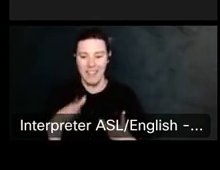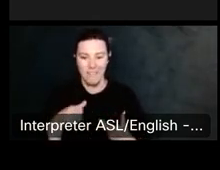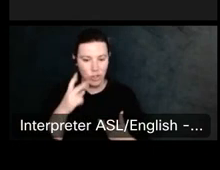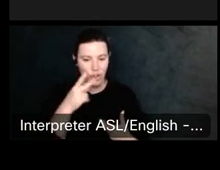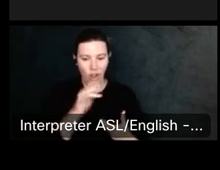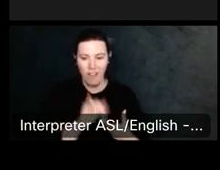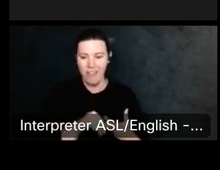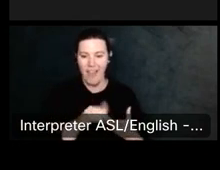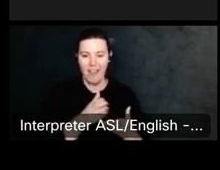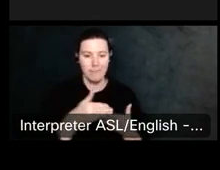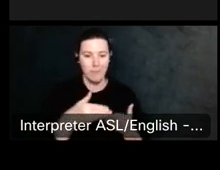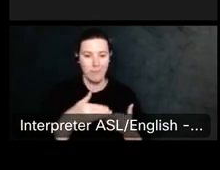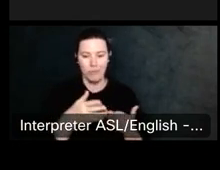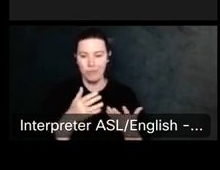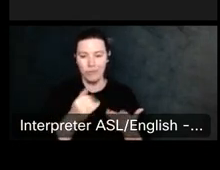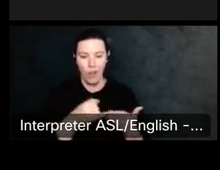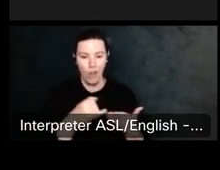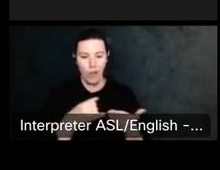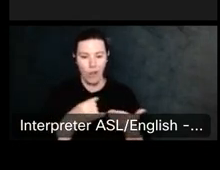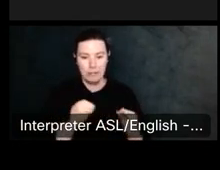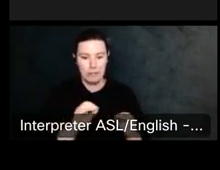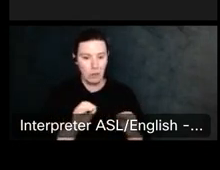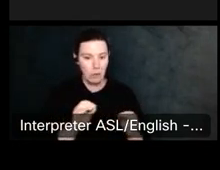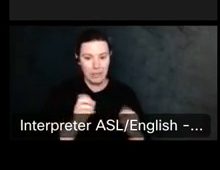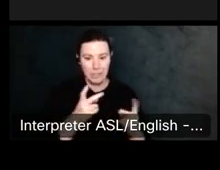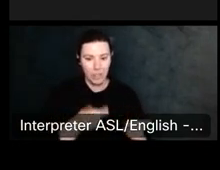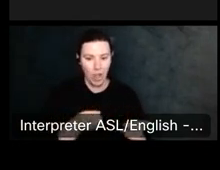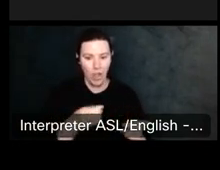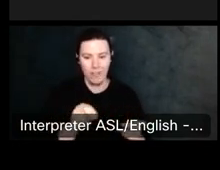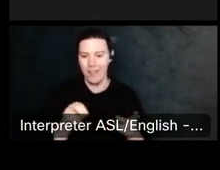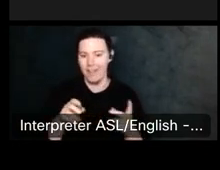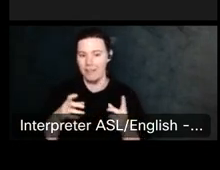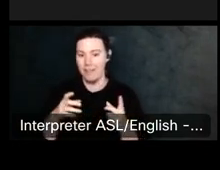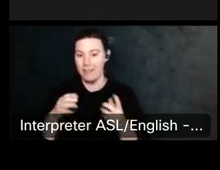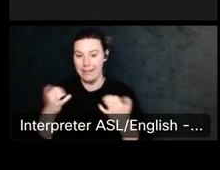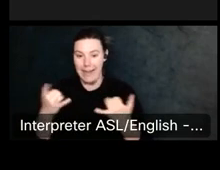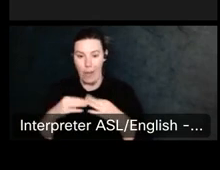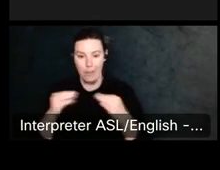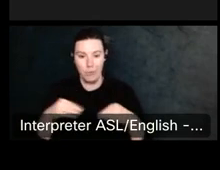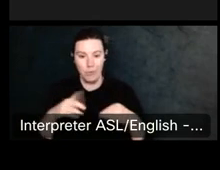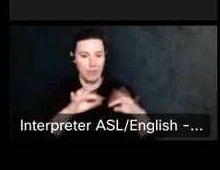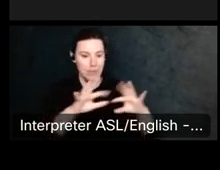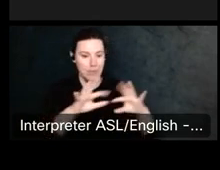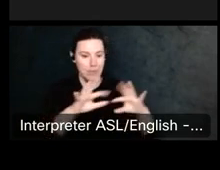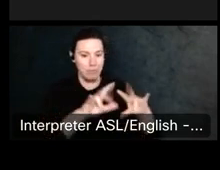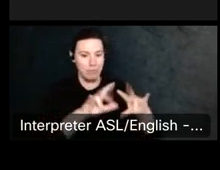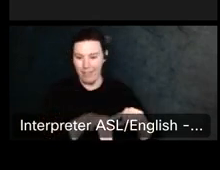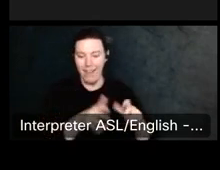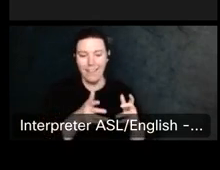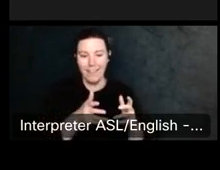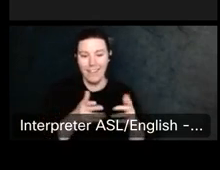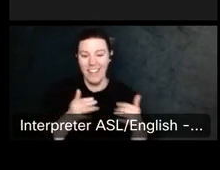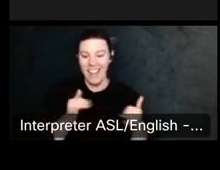So, it was big news in the, in the art world, and it's the 1st time that a court has said that unfinished work are protected by. So we've seen several different.